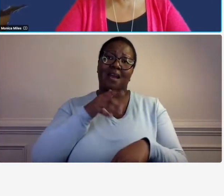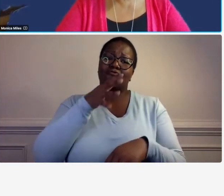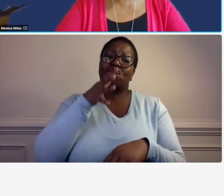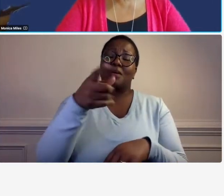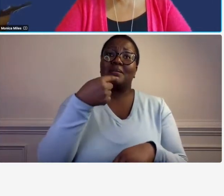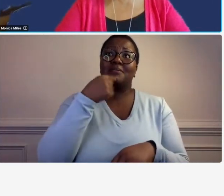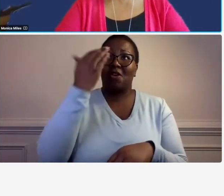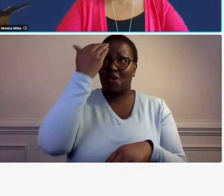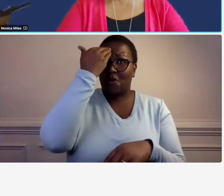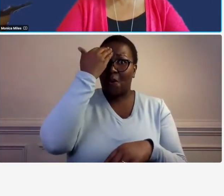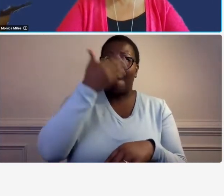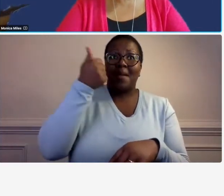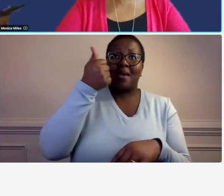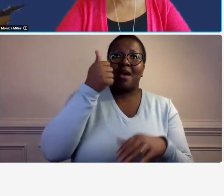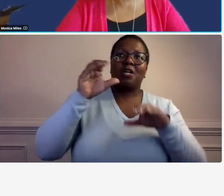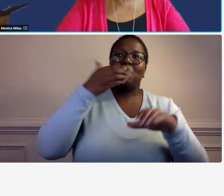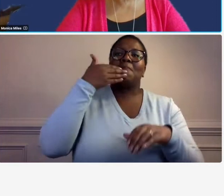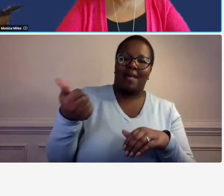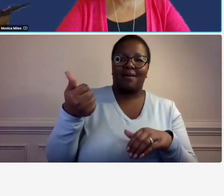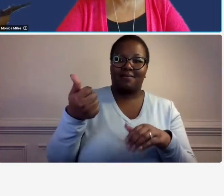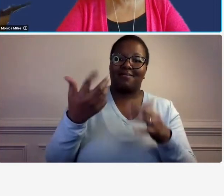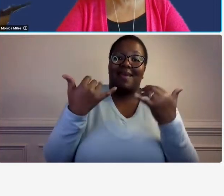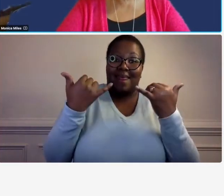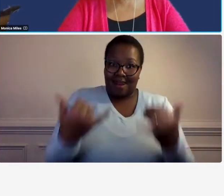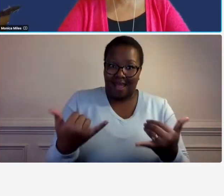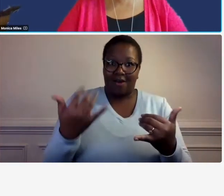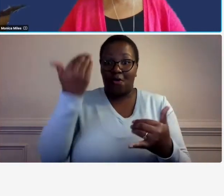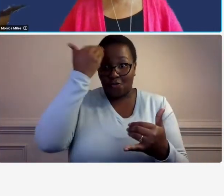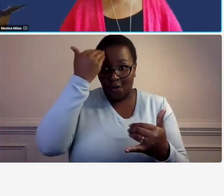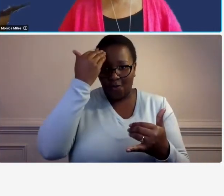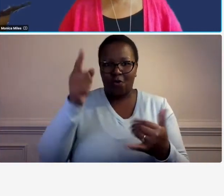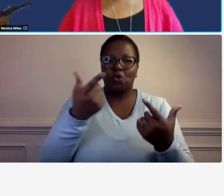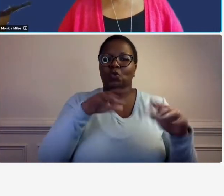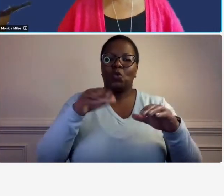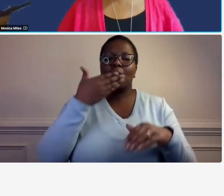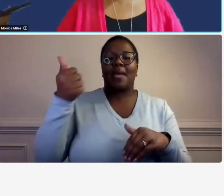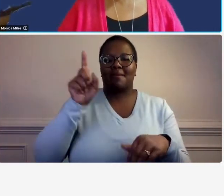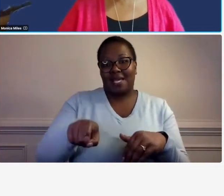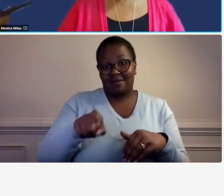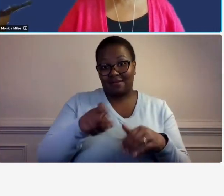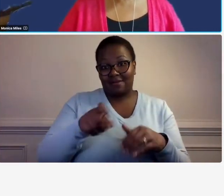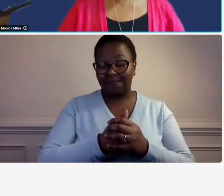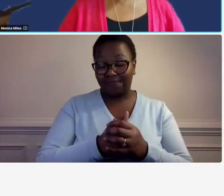better so that's what that's where we're at now if you if you answered no so let's look at um